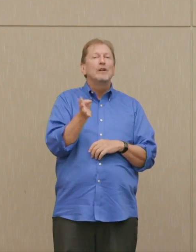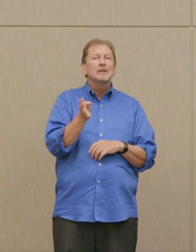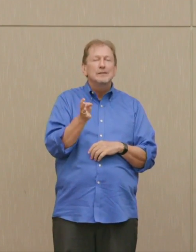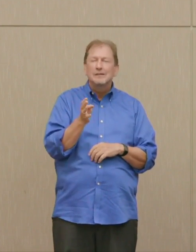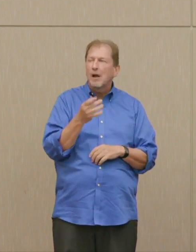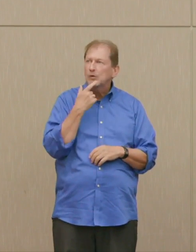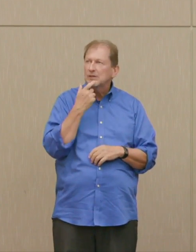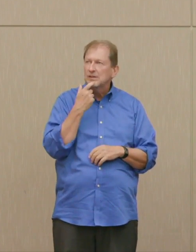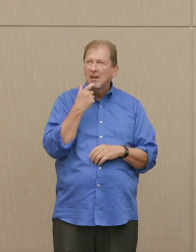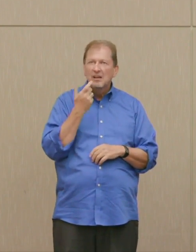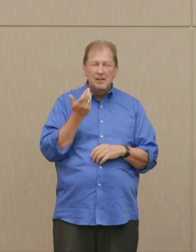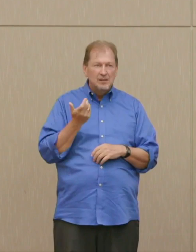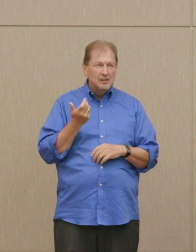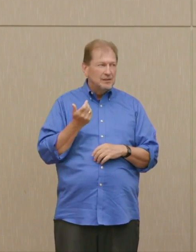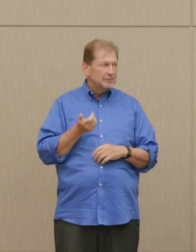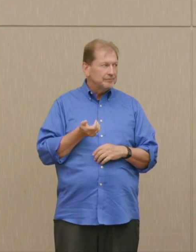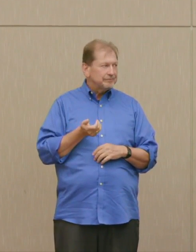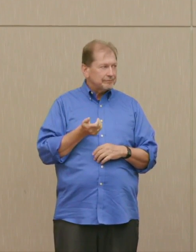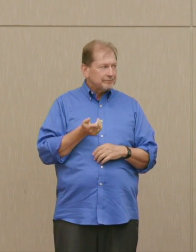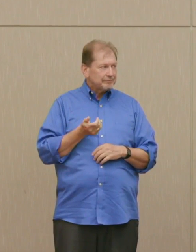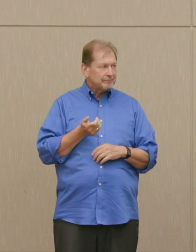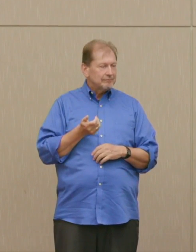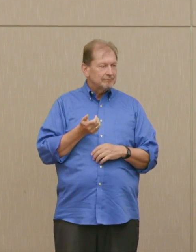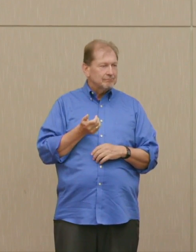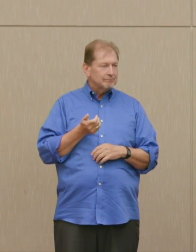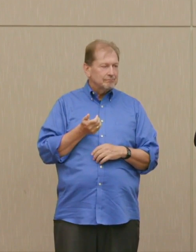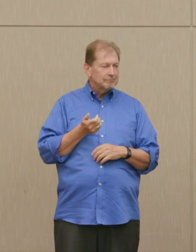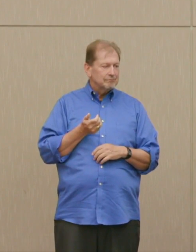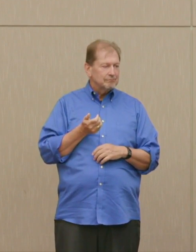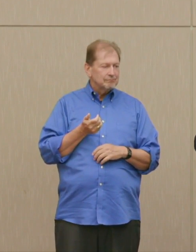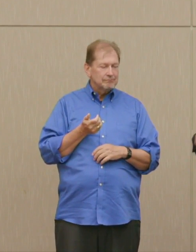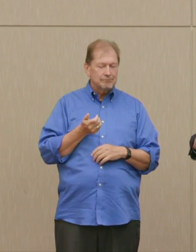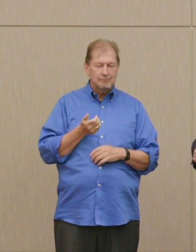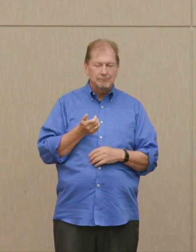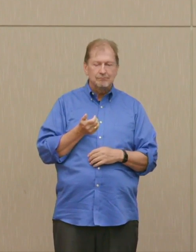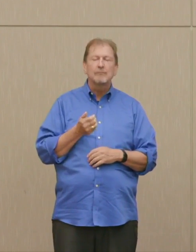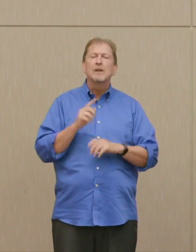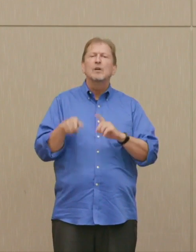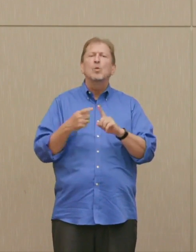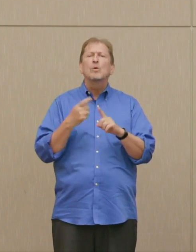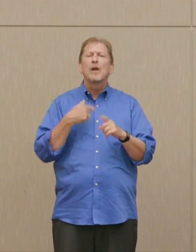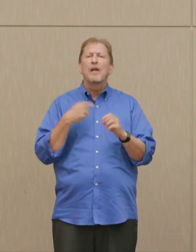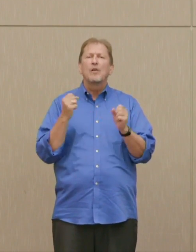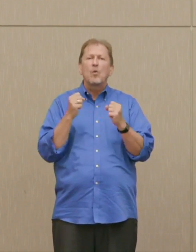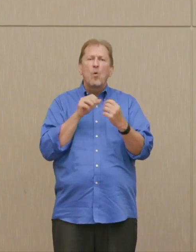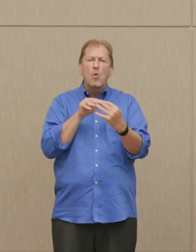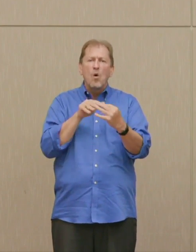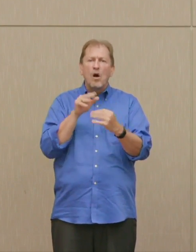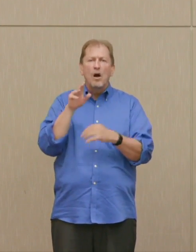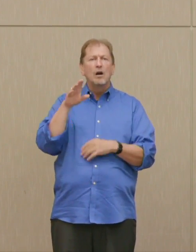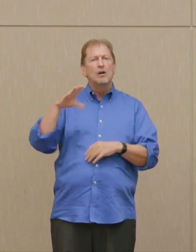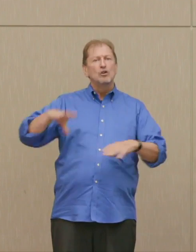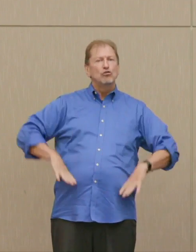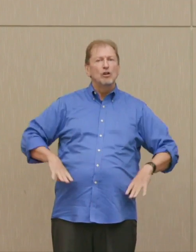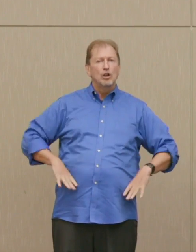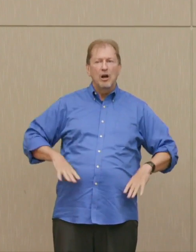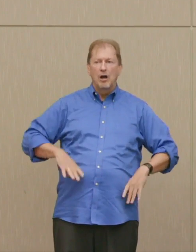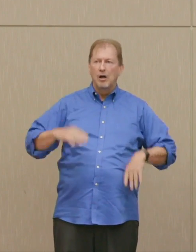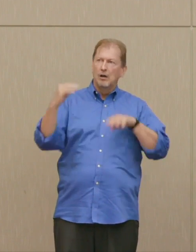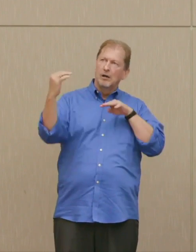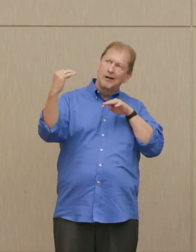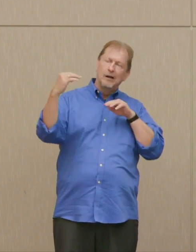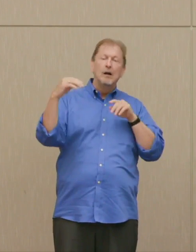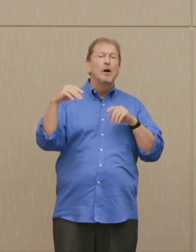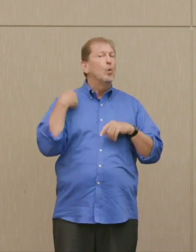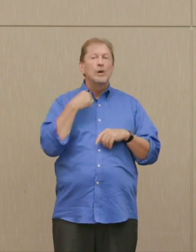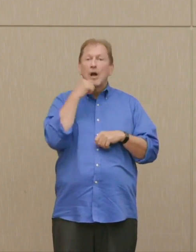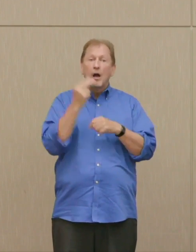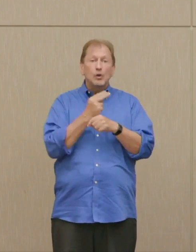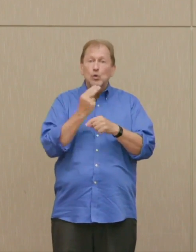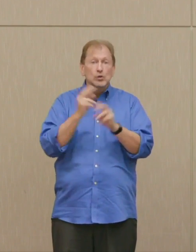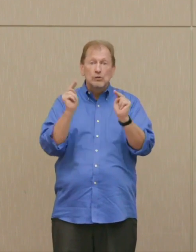I was 17 with the Berlin Blockade, for example, when we did threaten nuclear weapons, again,